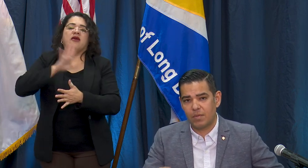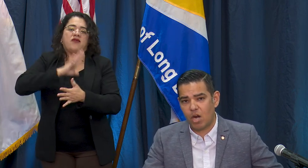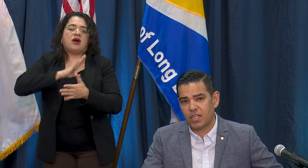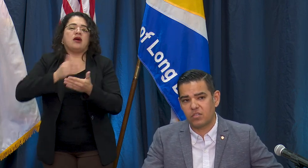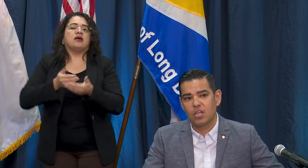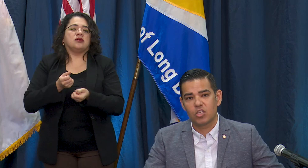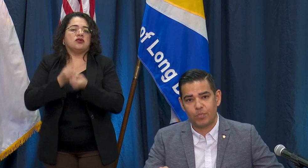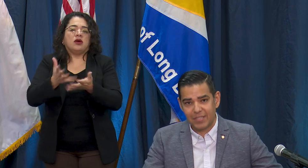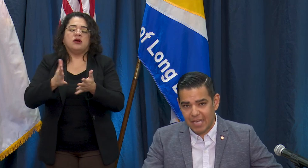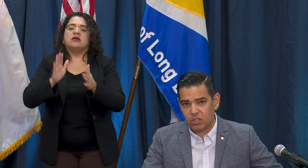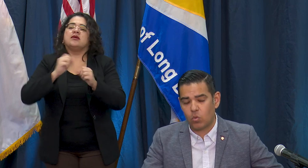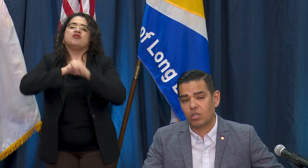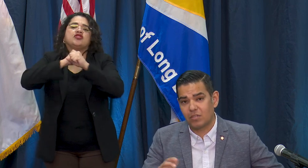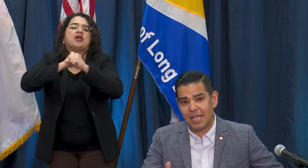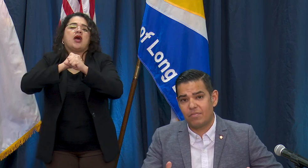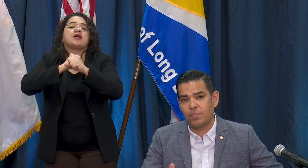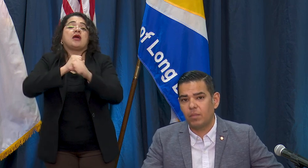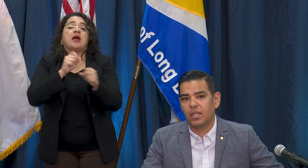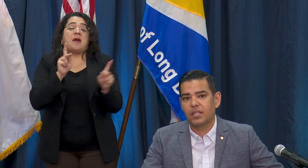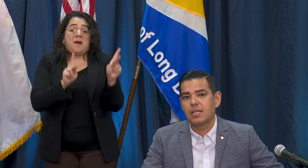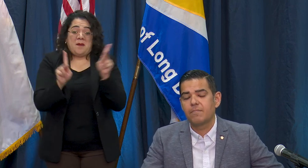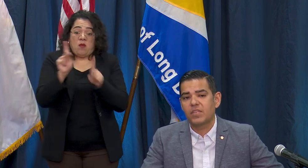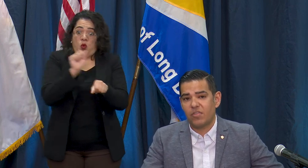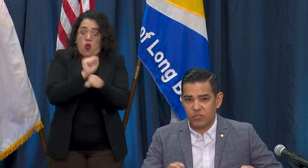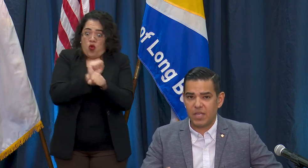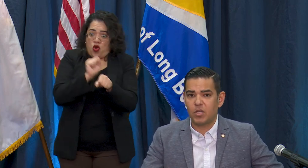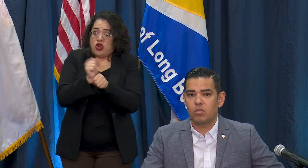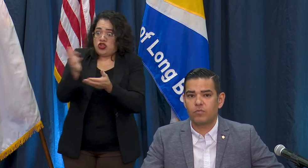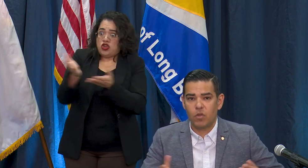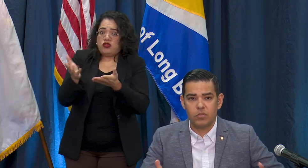and markets to protect the workers and the public. The same goes for those